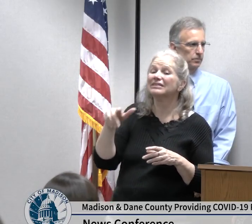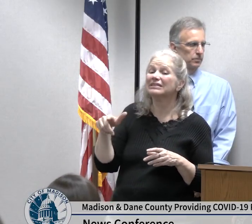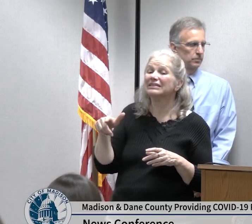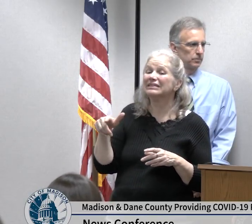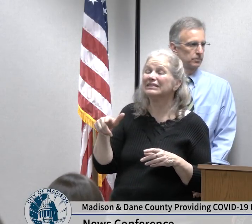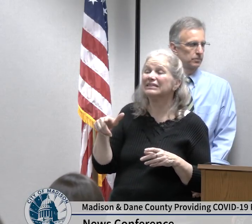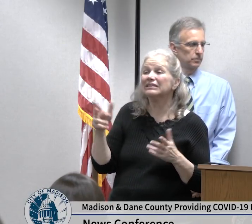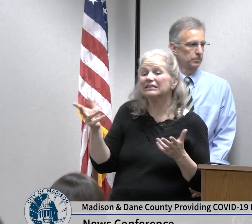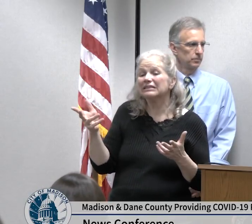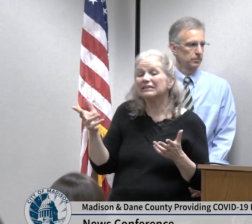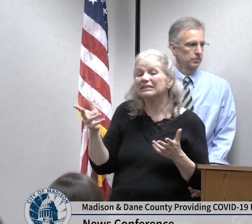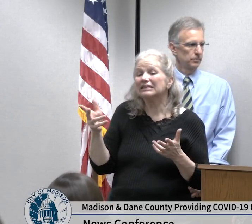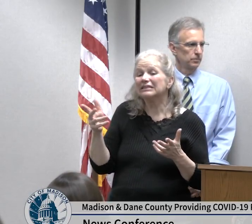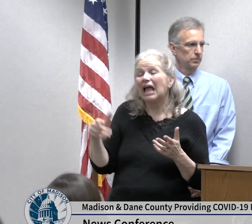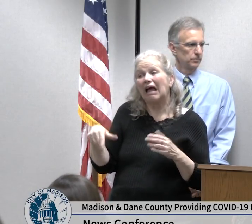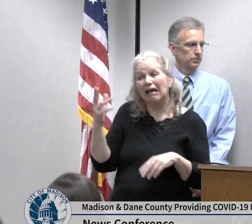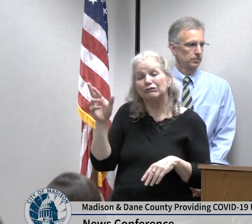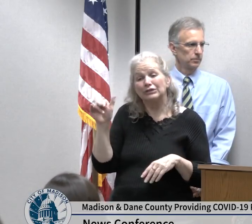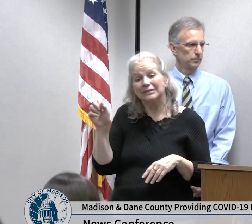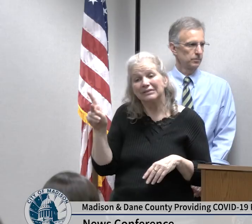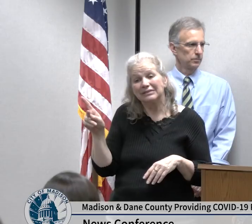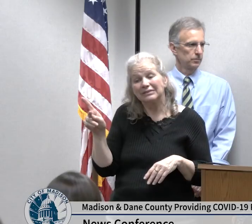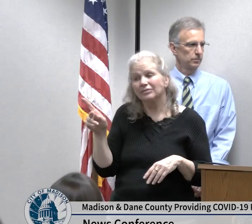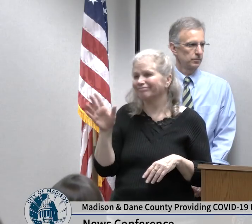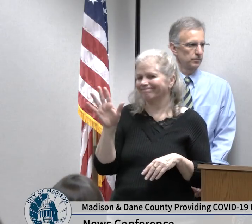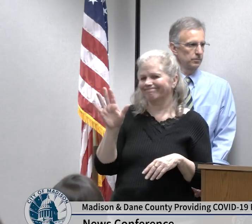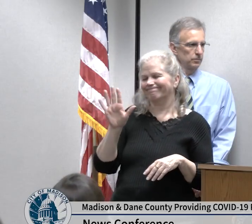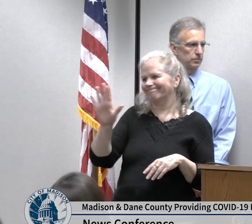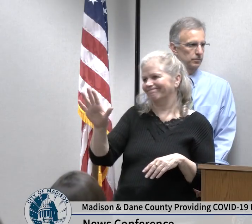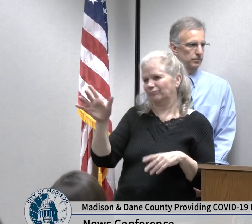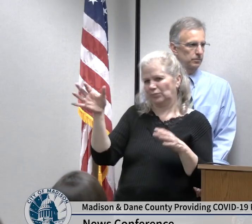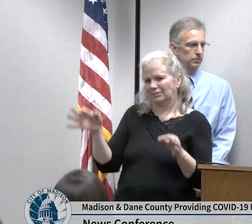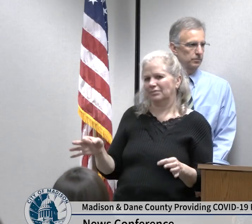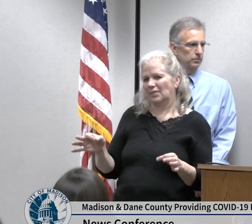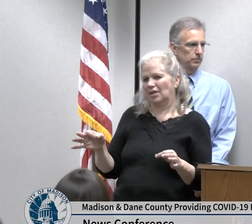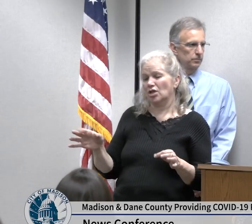make decisions for yourself to not be in places where you're in close proximity